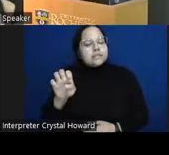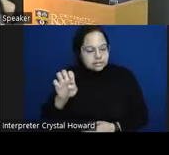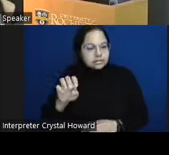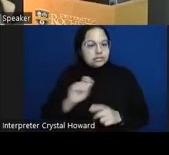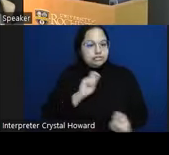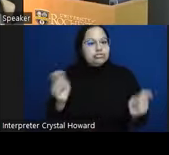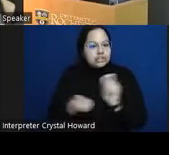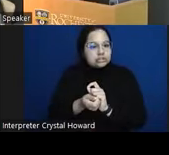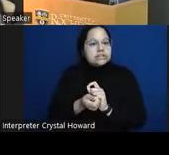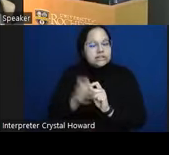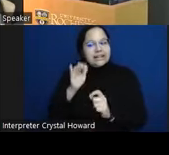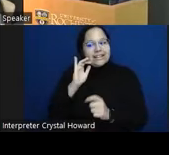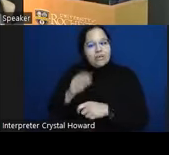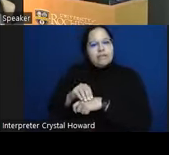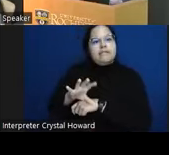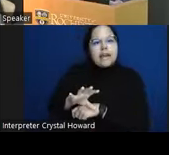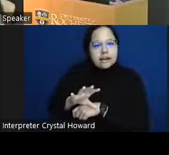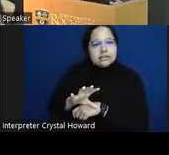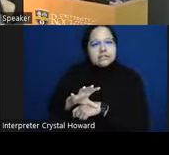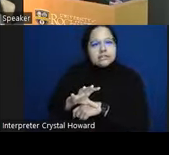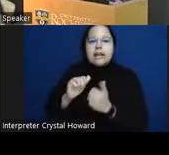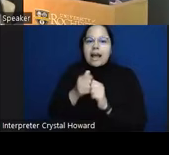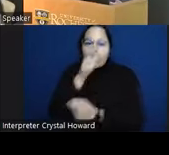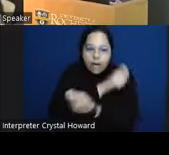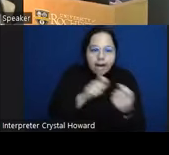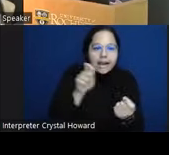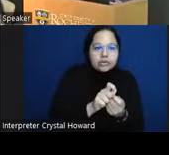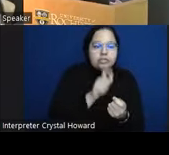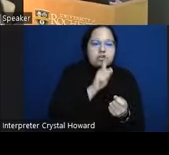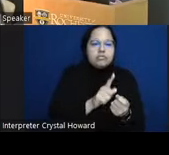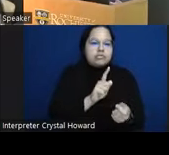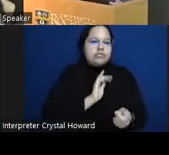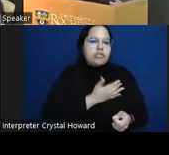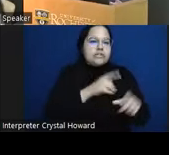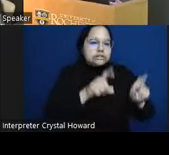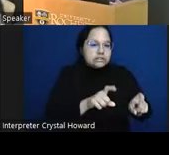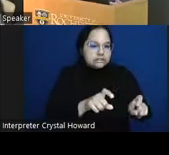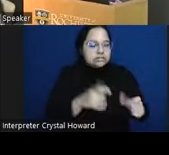the test is staying the same so let's plug in some numbers imagine that this particular patient came